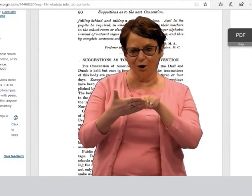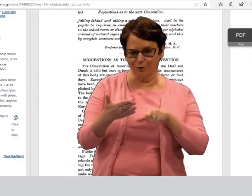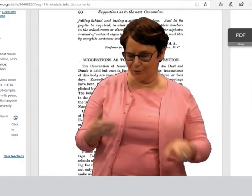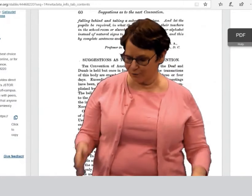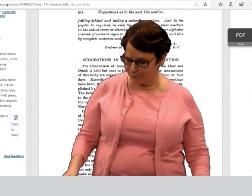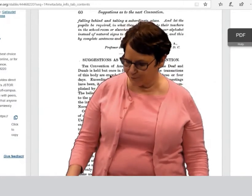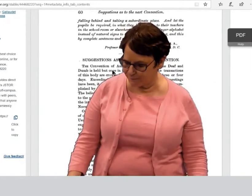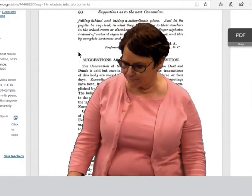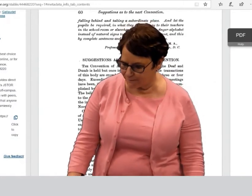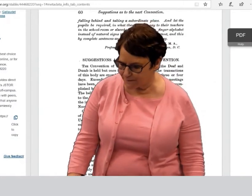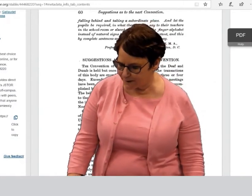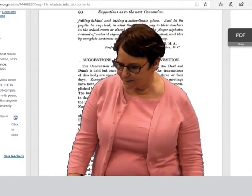I'm going to find another article.